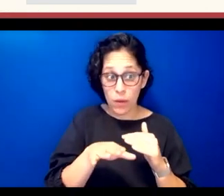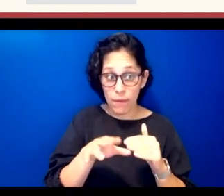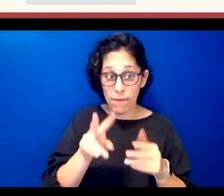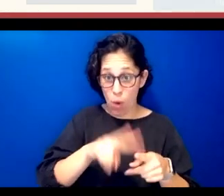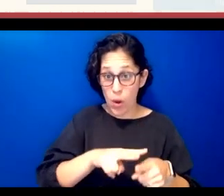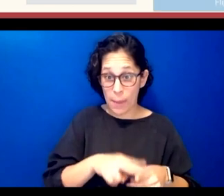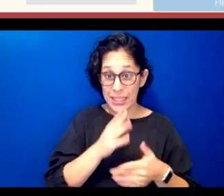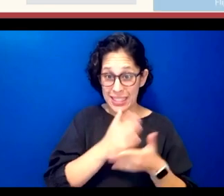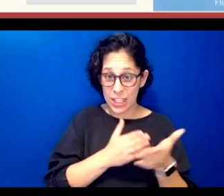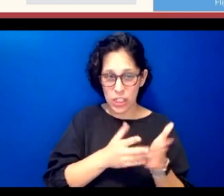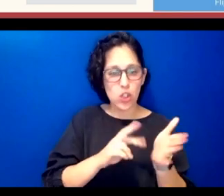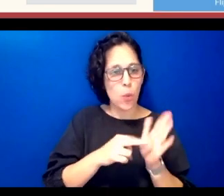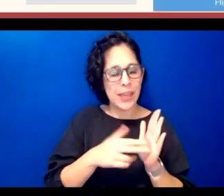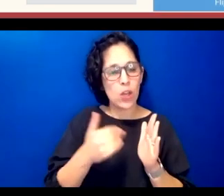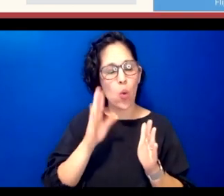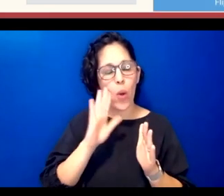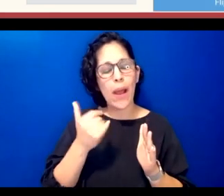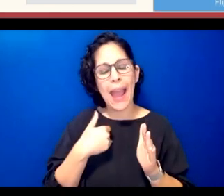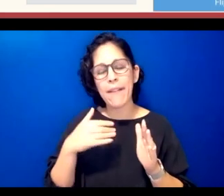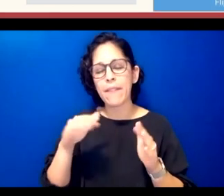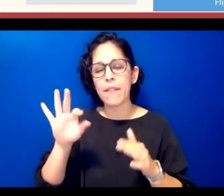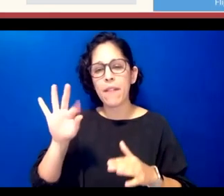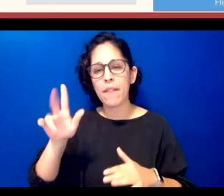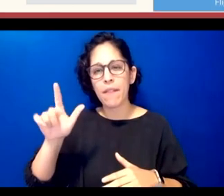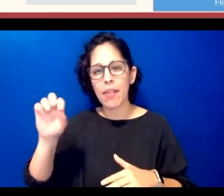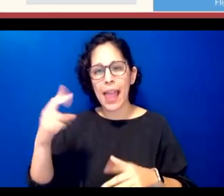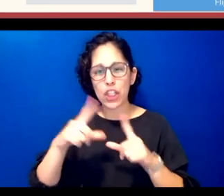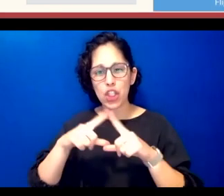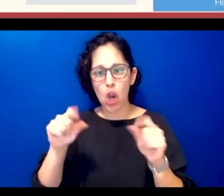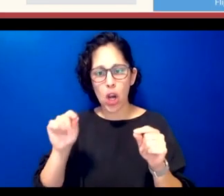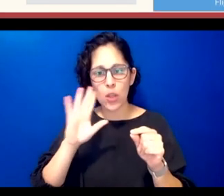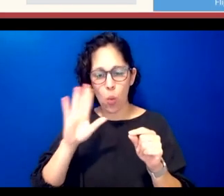like these little flashcards that pop up so here's an example from this lesson um this